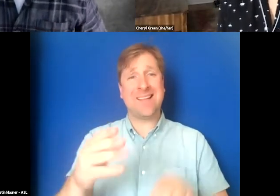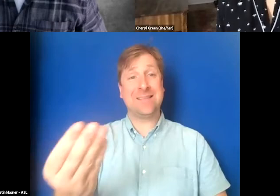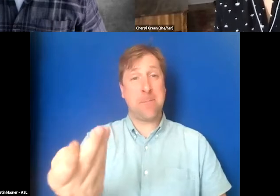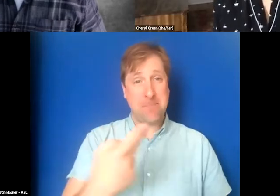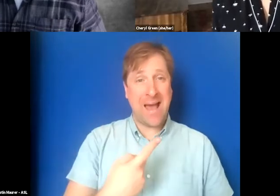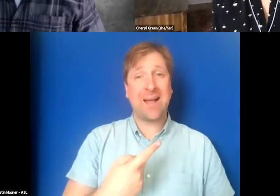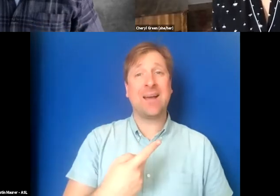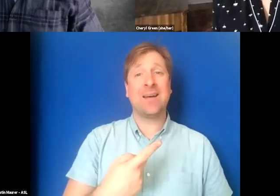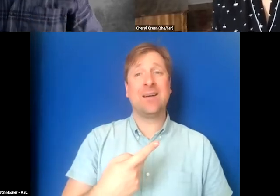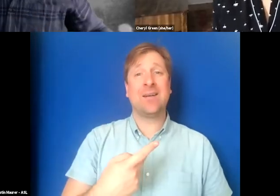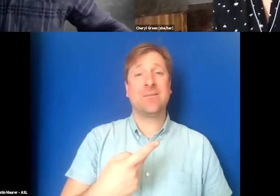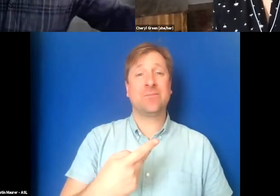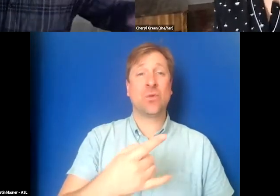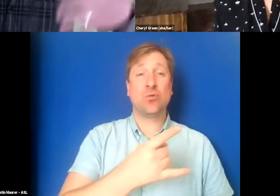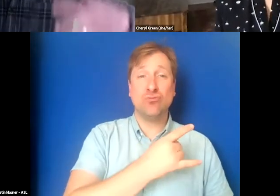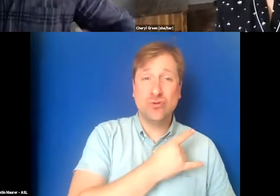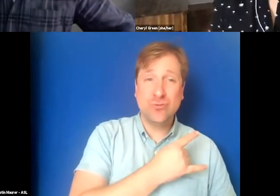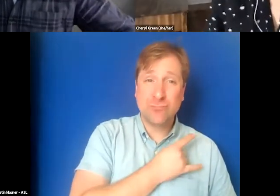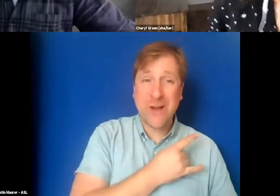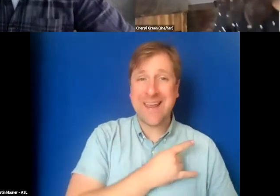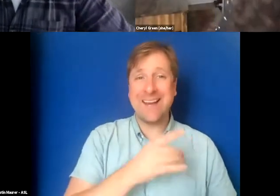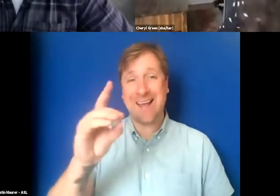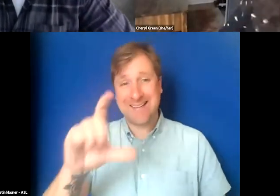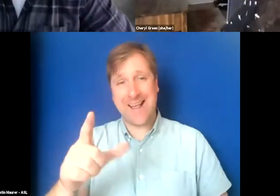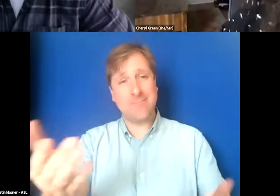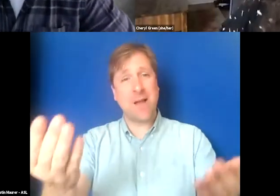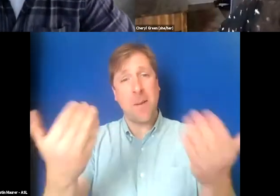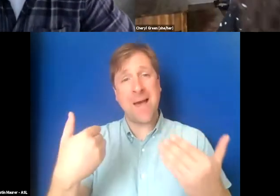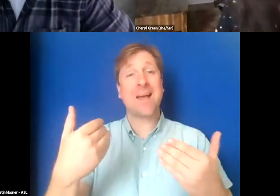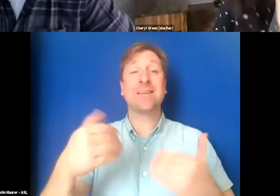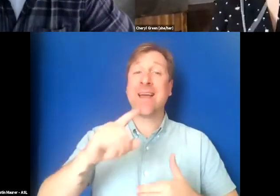and start kind of having a wrap up conversation